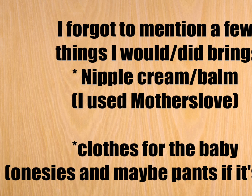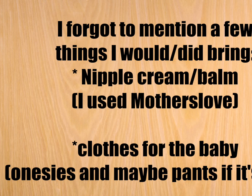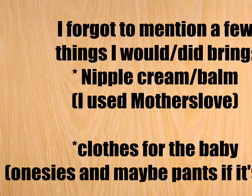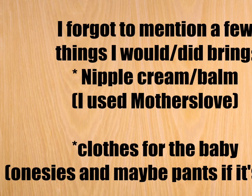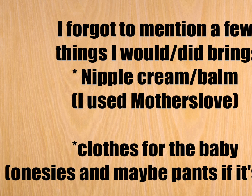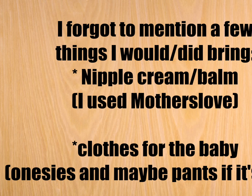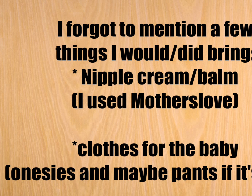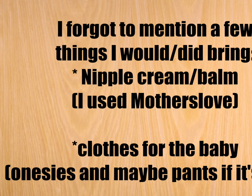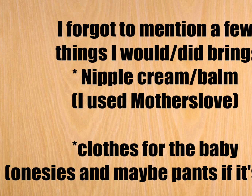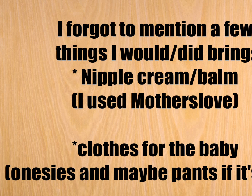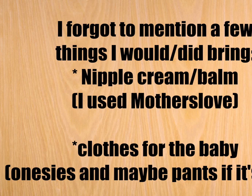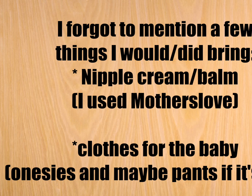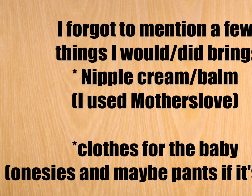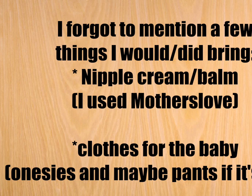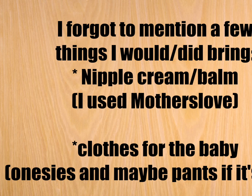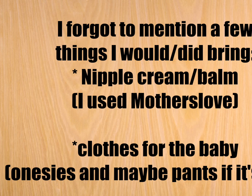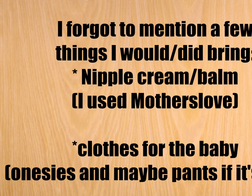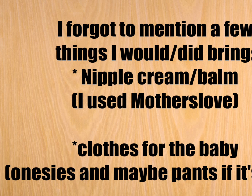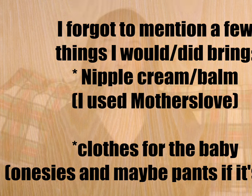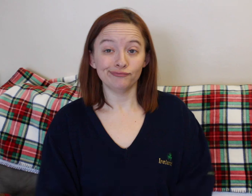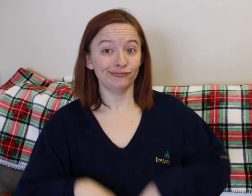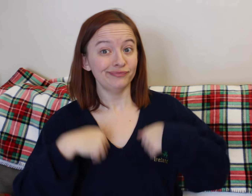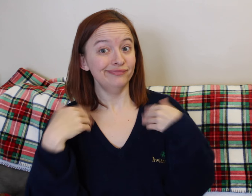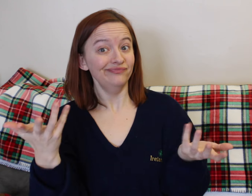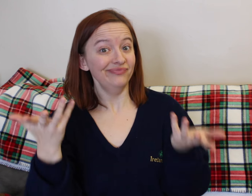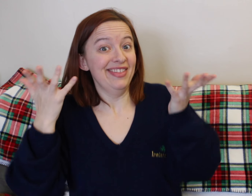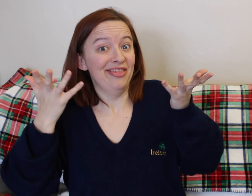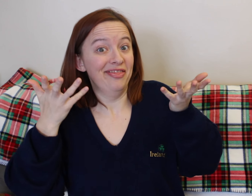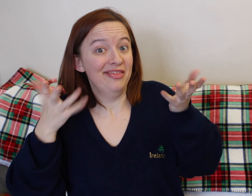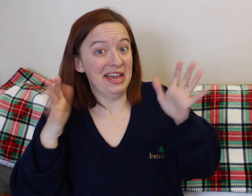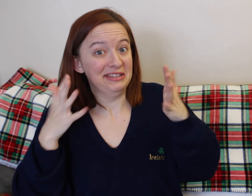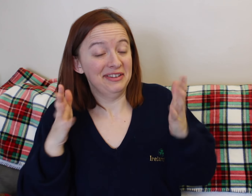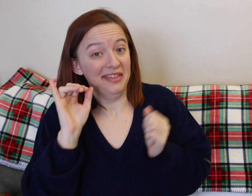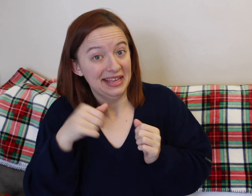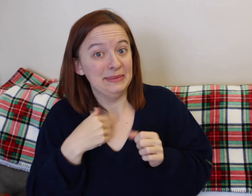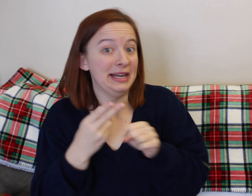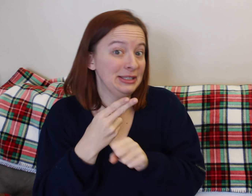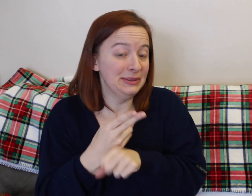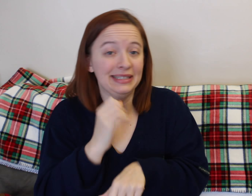If you really want a specific one, the hospital will give you one.